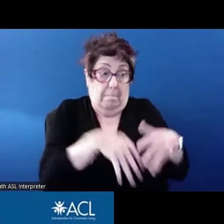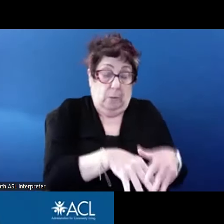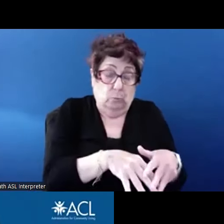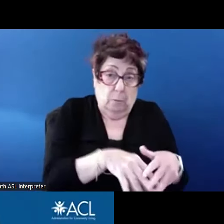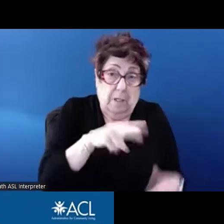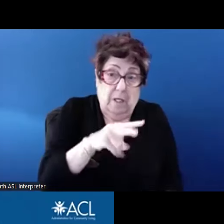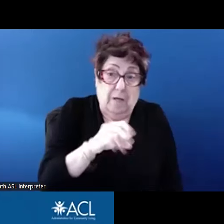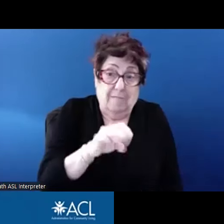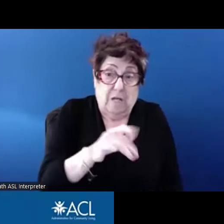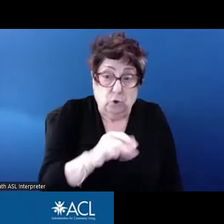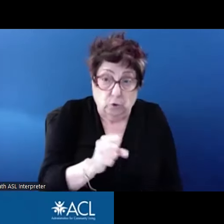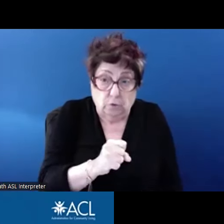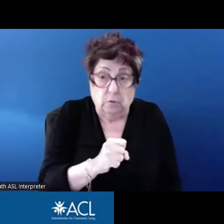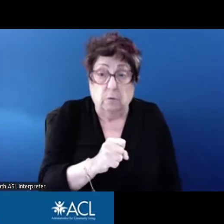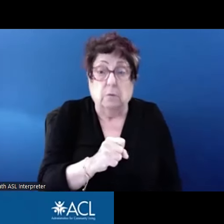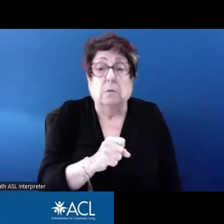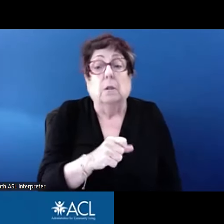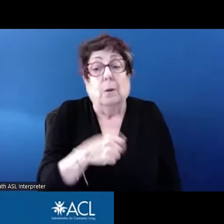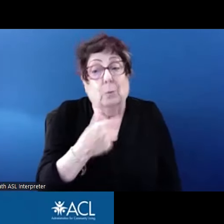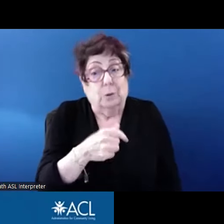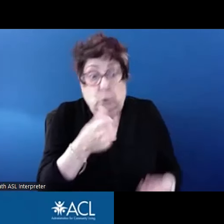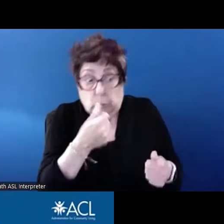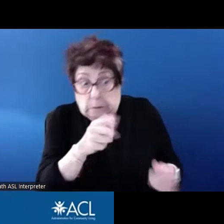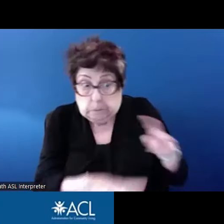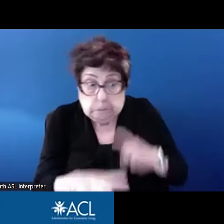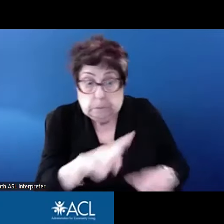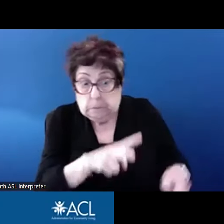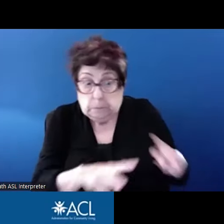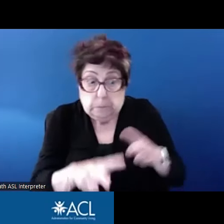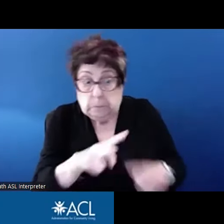trying to monitor to the best of our ability what they use them for because they could be